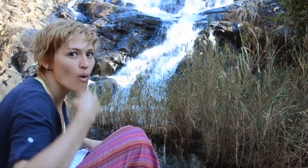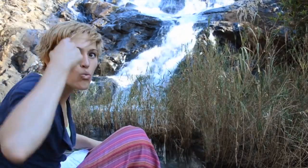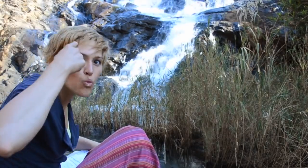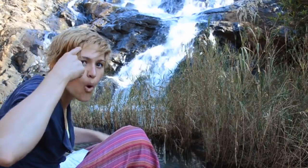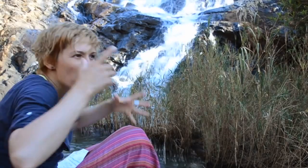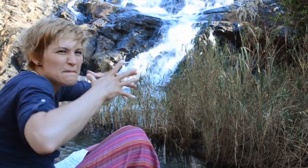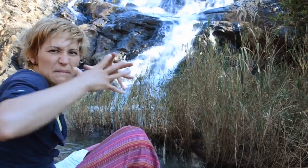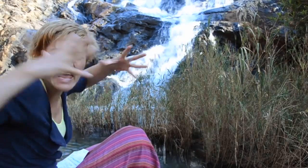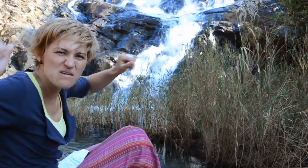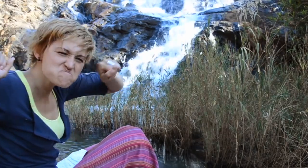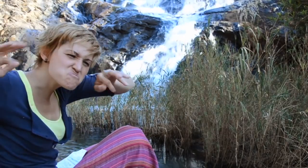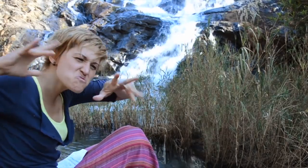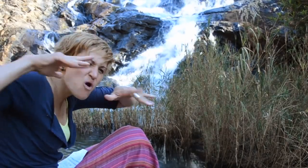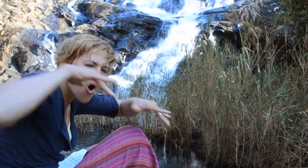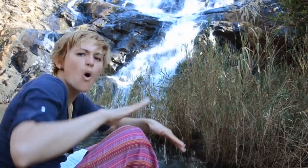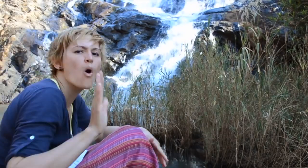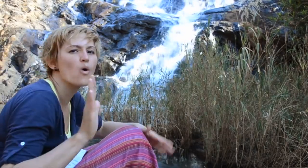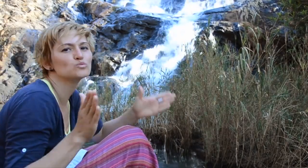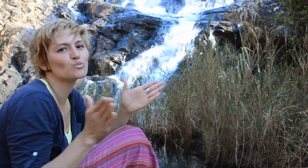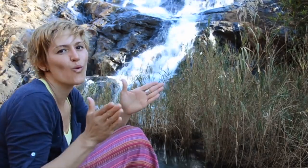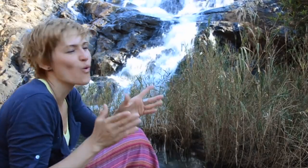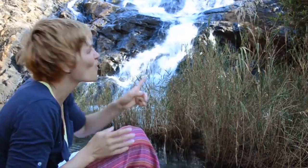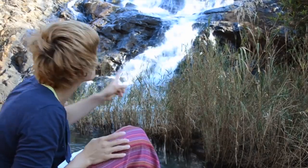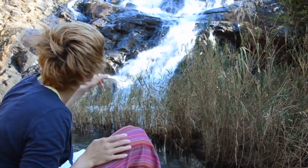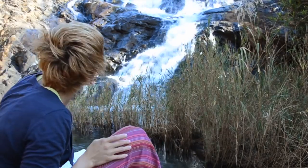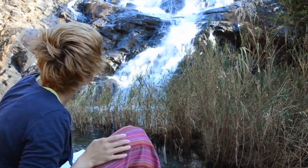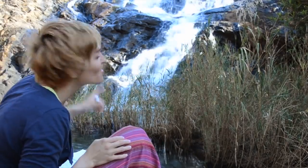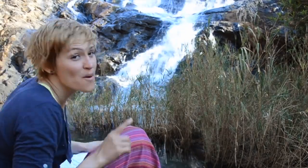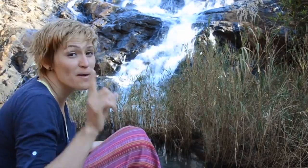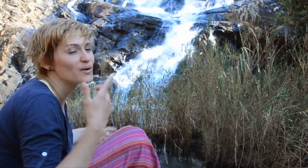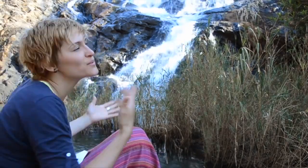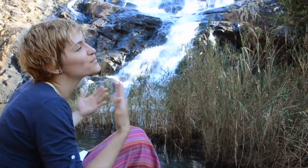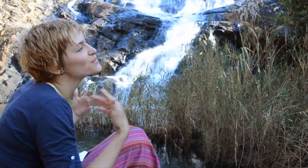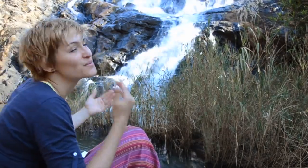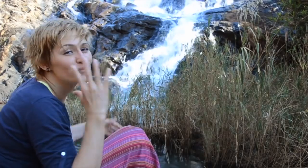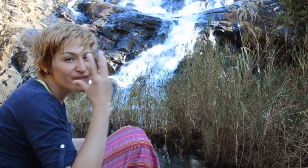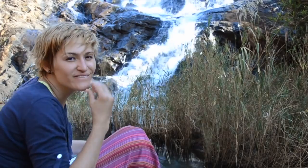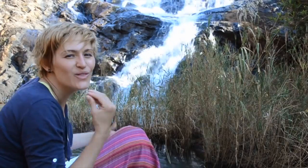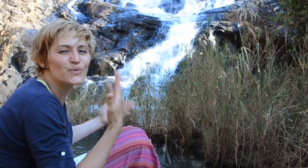kept an eye out for them. Upon arriving